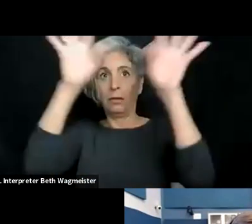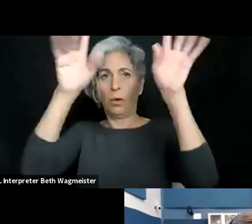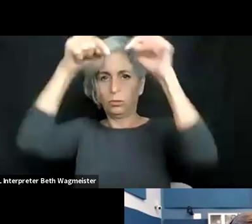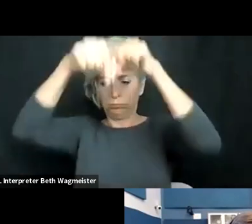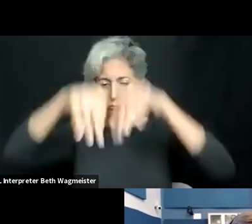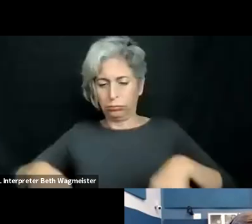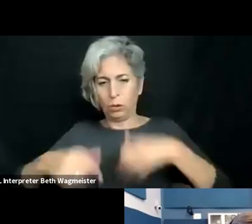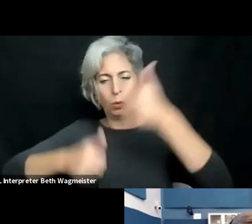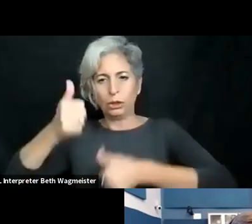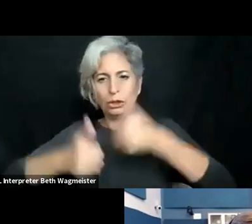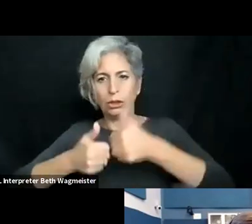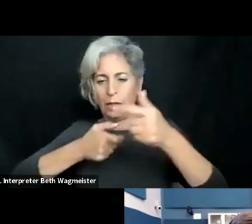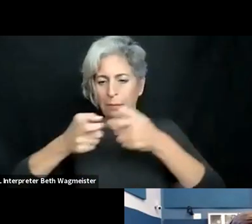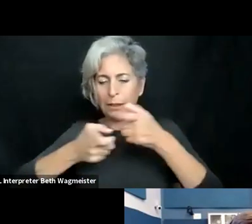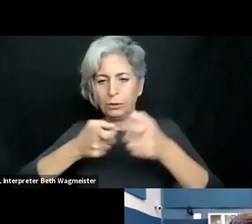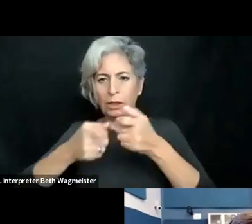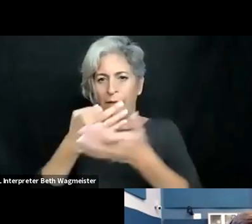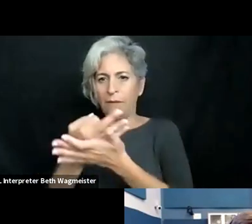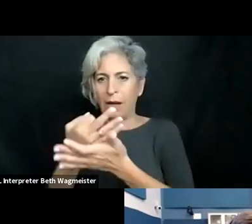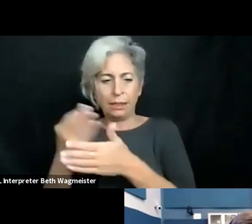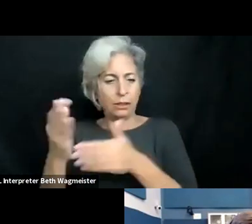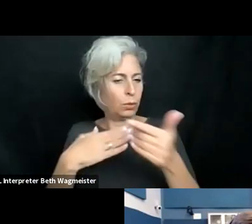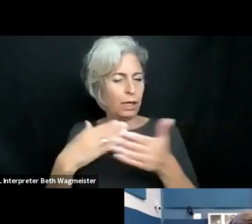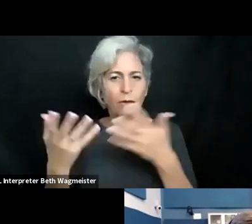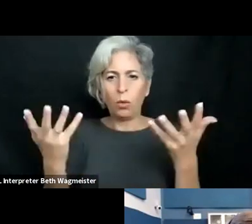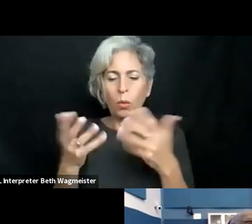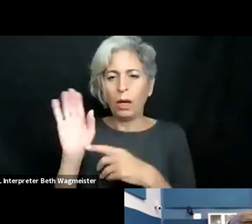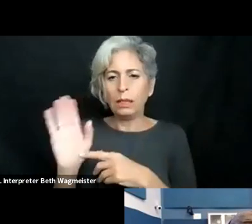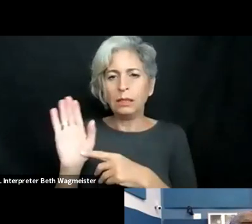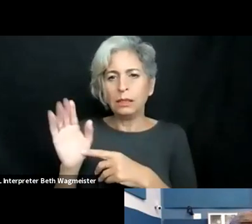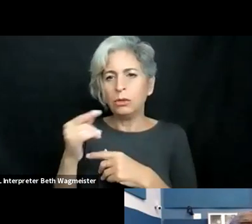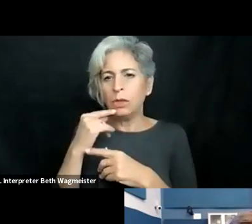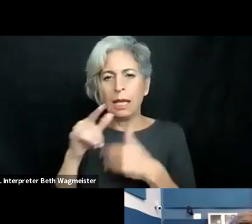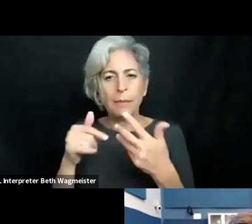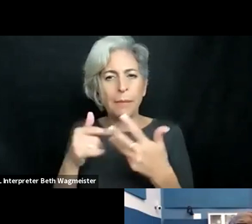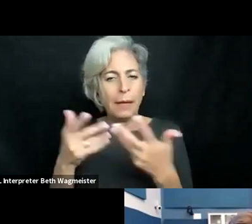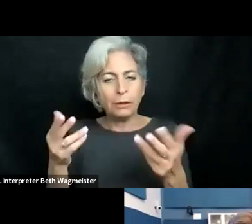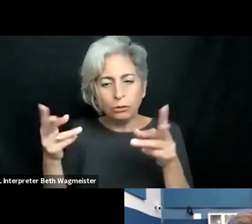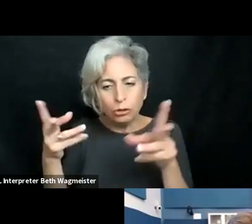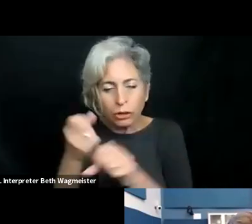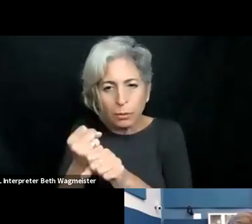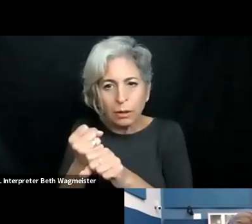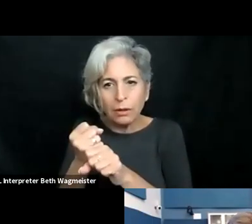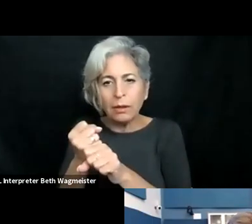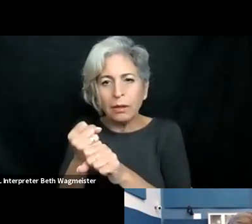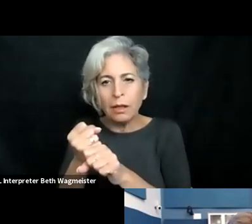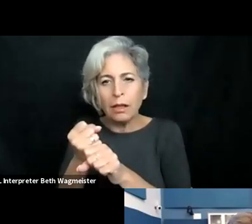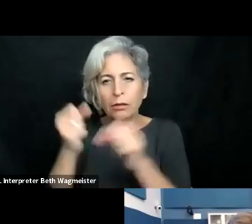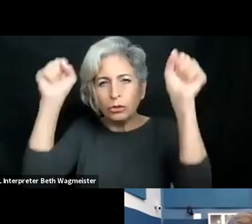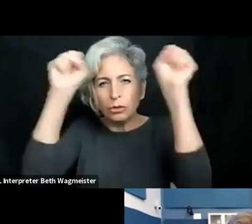could ask where do you start, is it more top-down, is it more bottom-up to address the administration, management, financing,